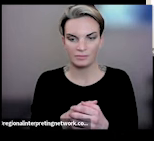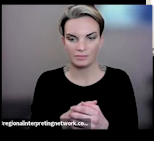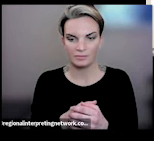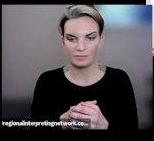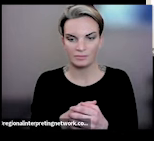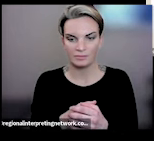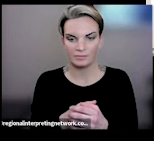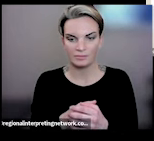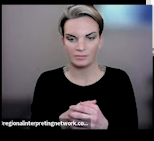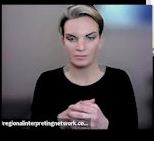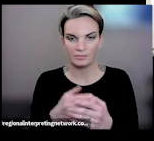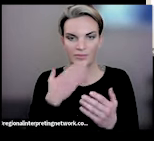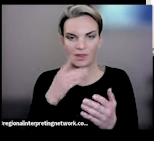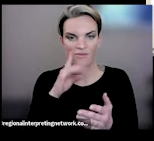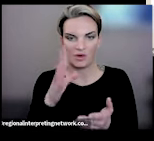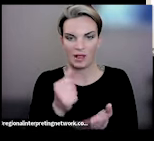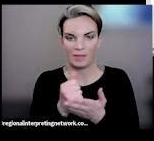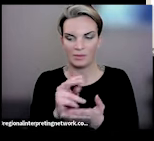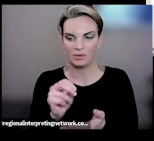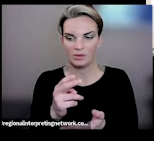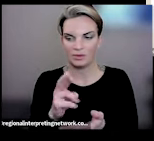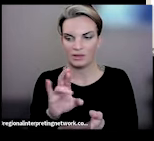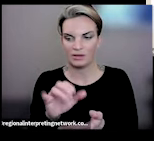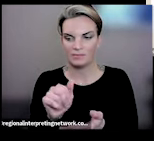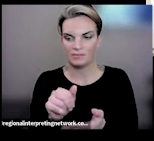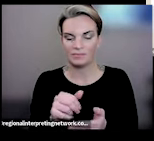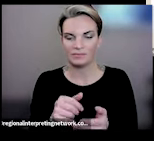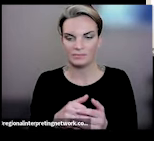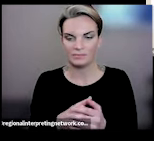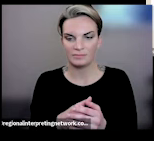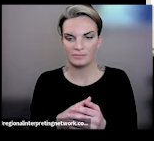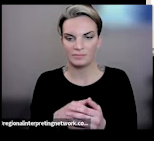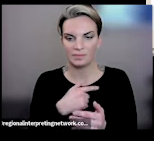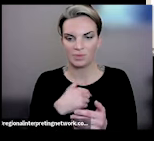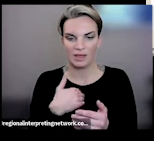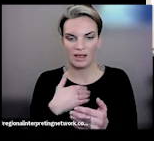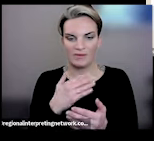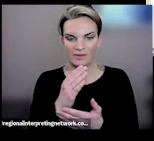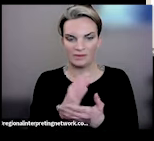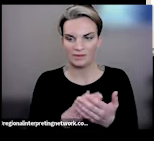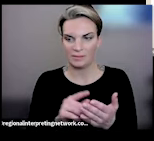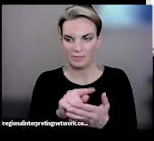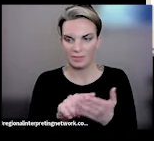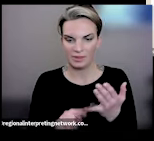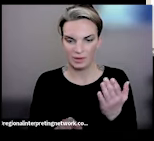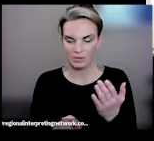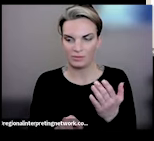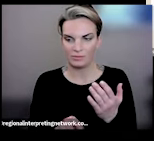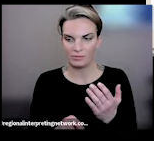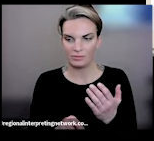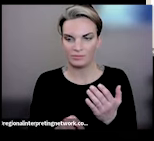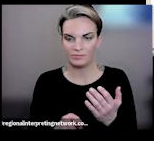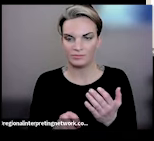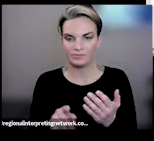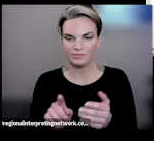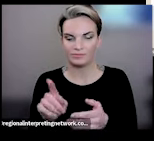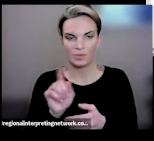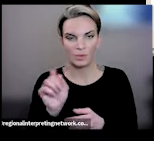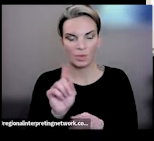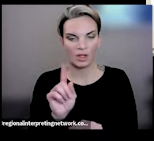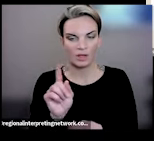you so much, Nuria, for your help with that. I we have a couple here, besides